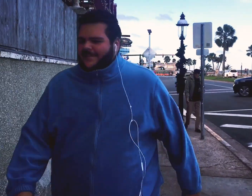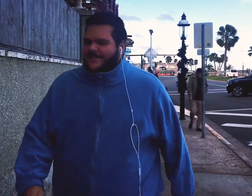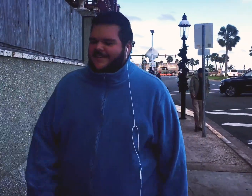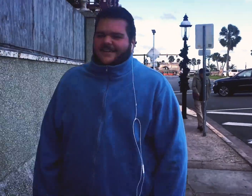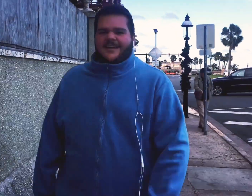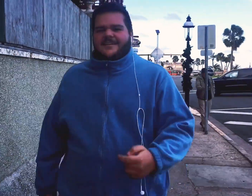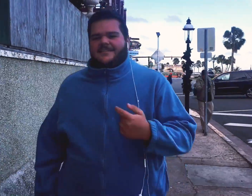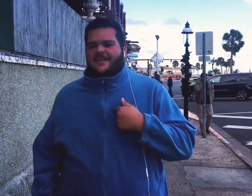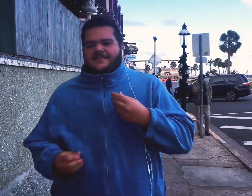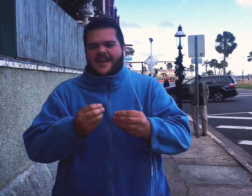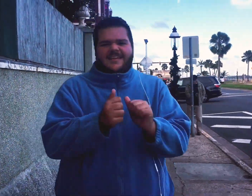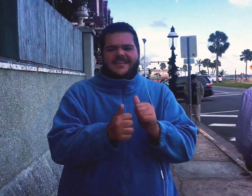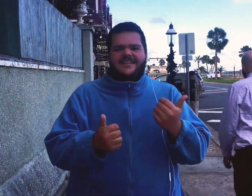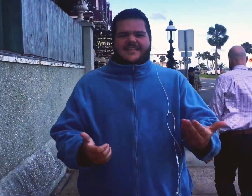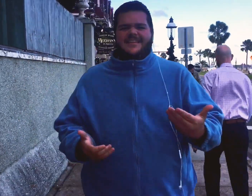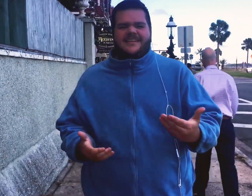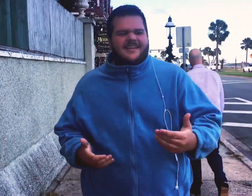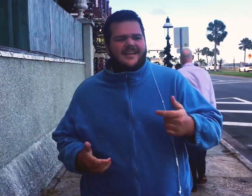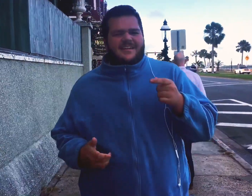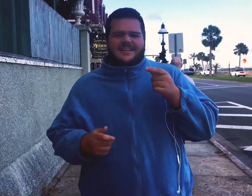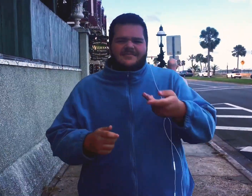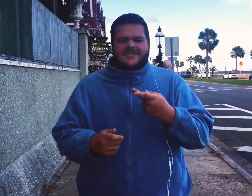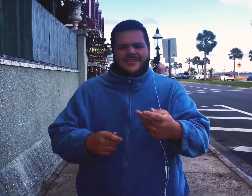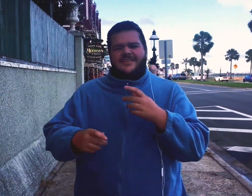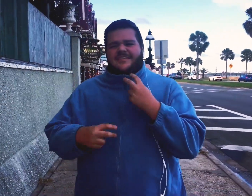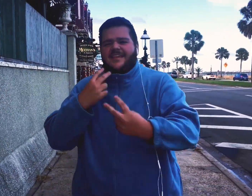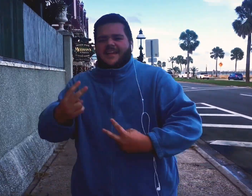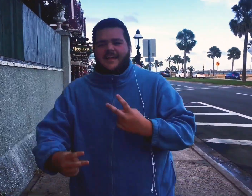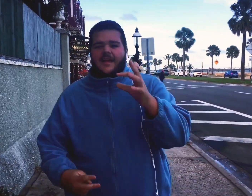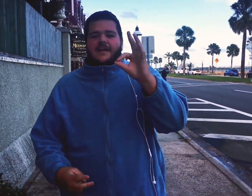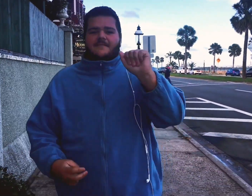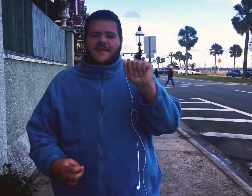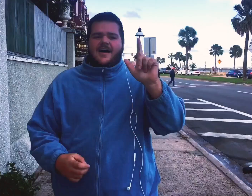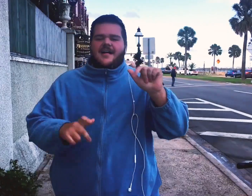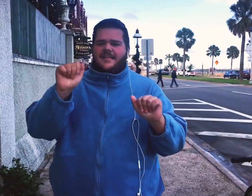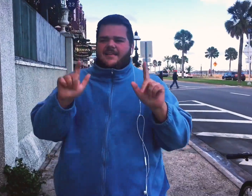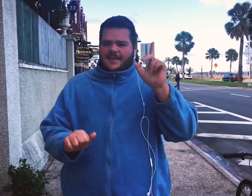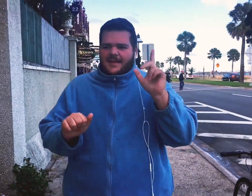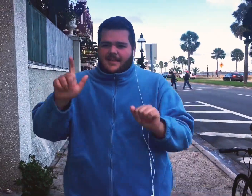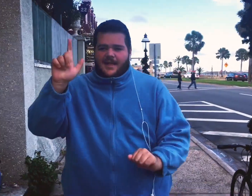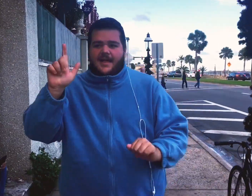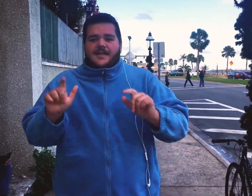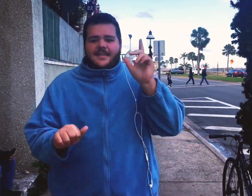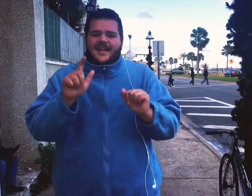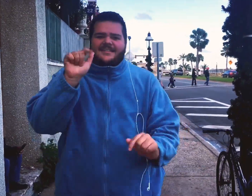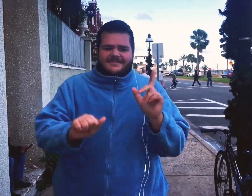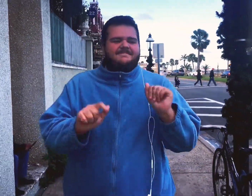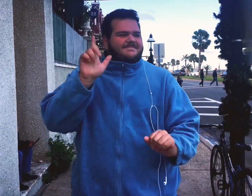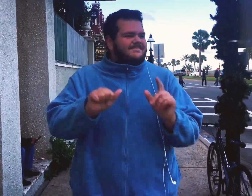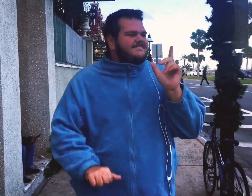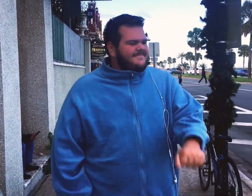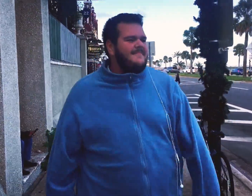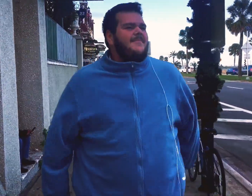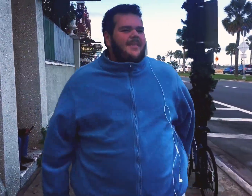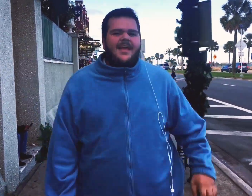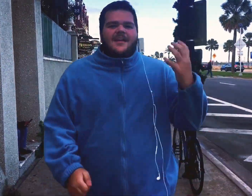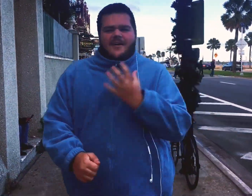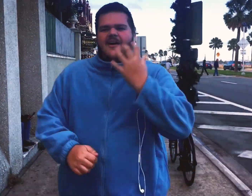i'd give anything, if we could sing. Fa la la la la la la